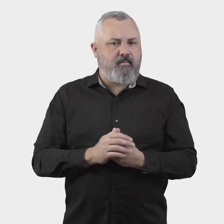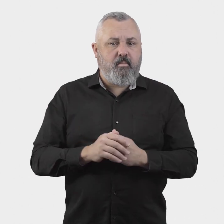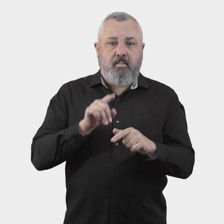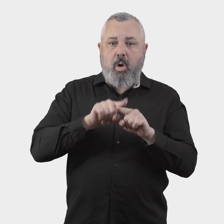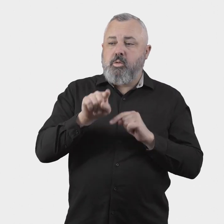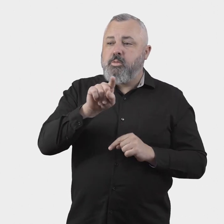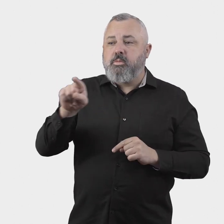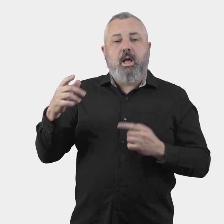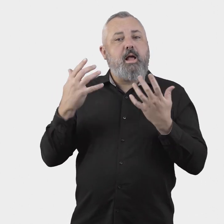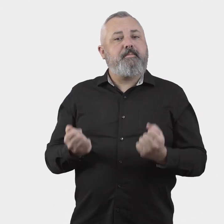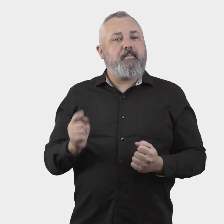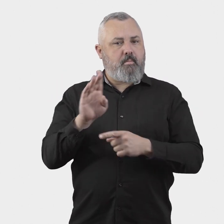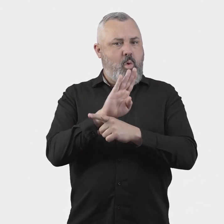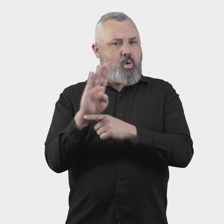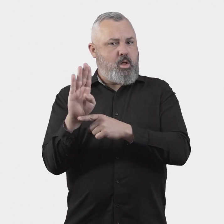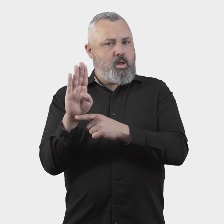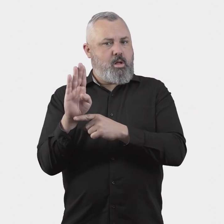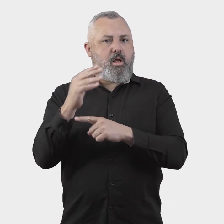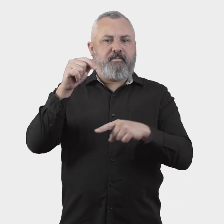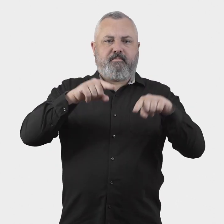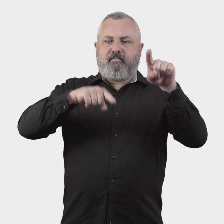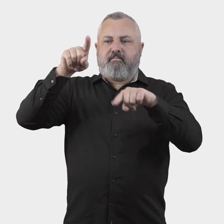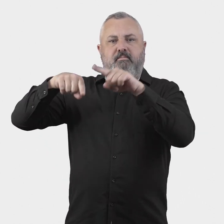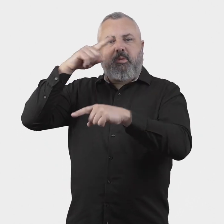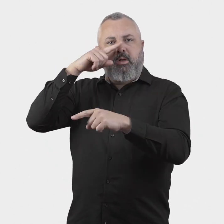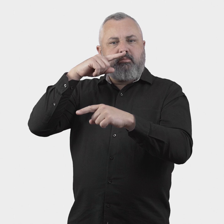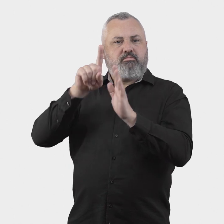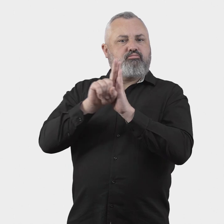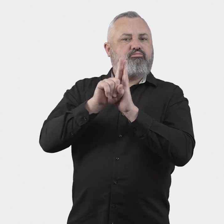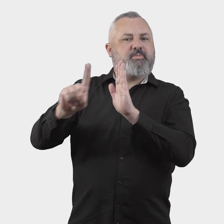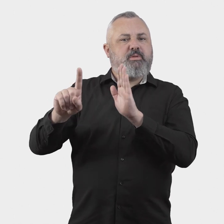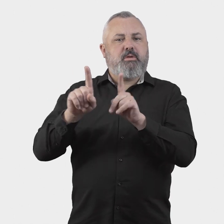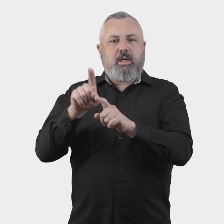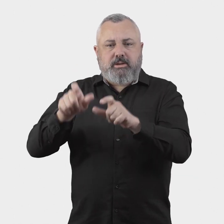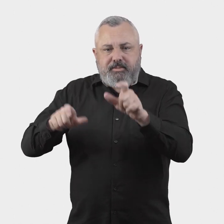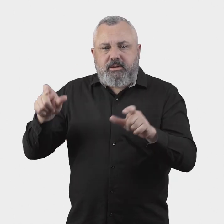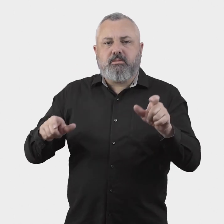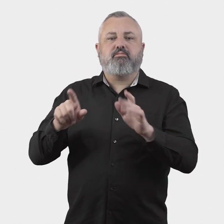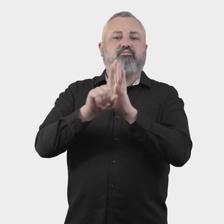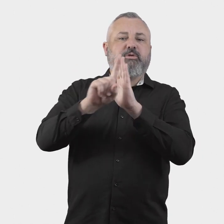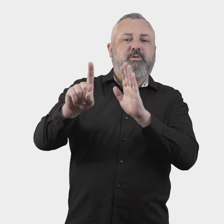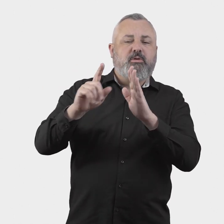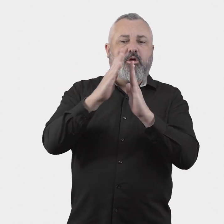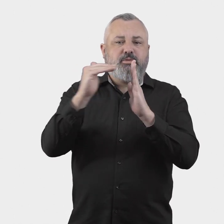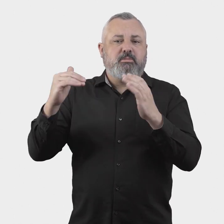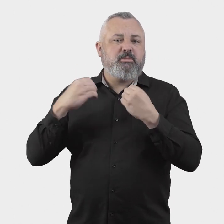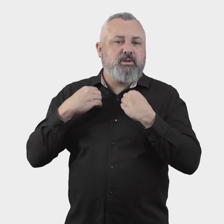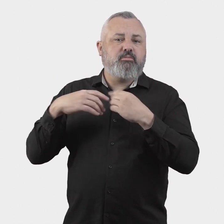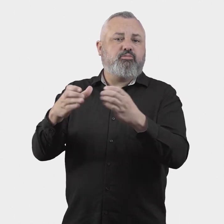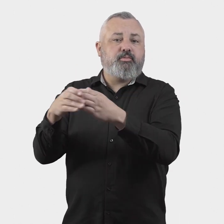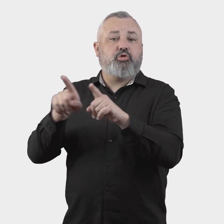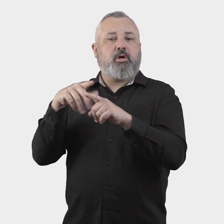governing boards, with some board members appointed as industry and consumer representatives, and with